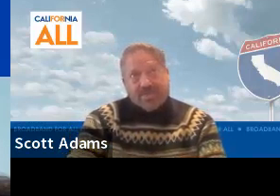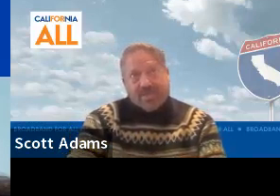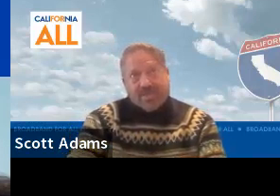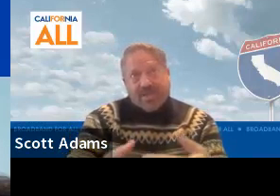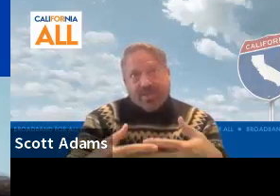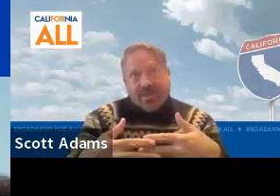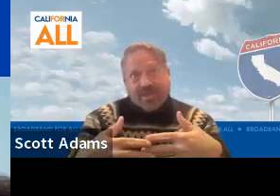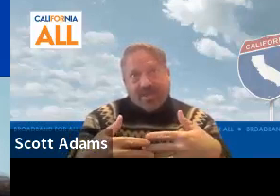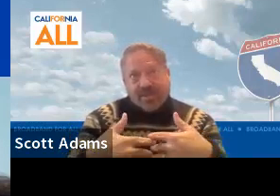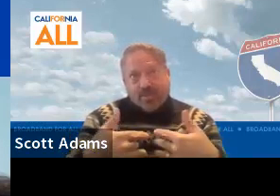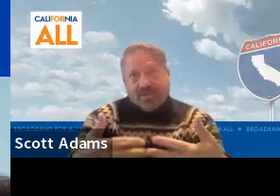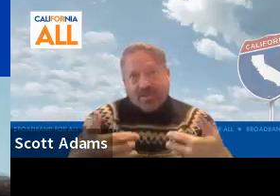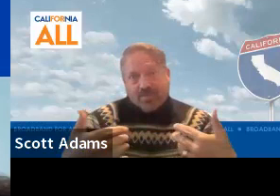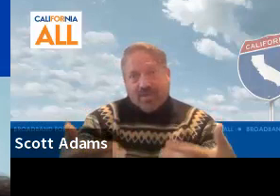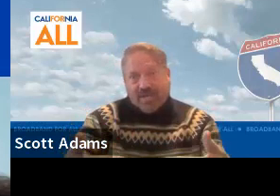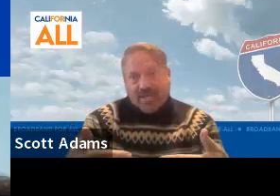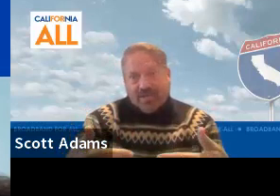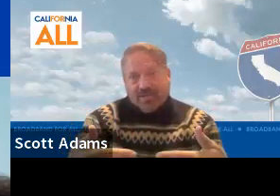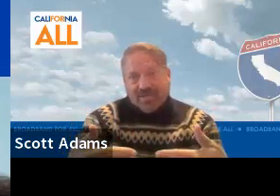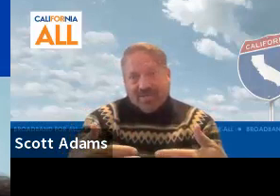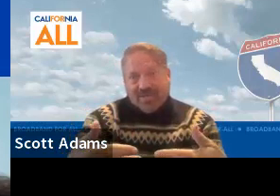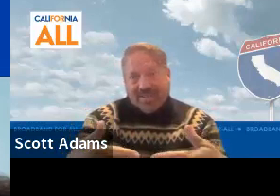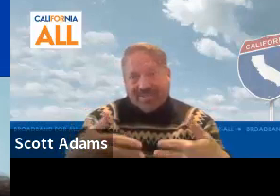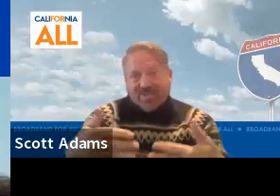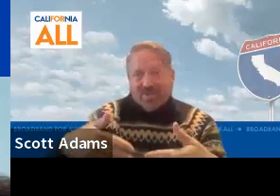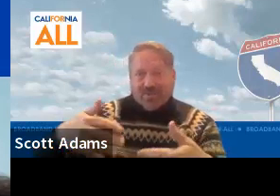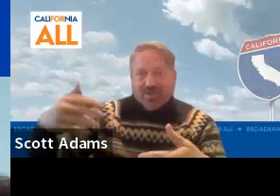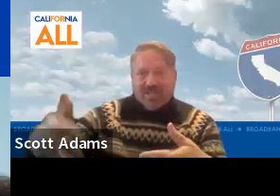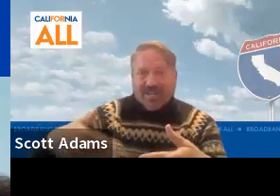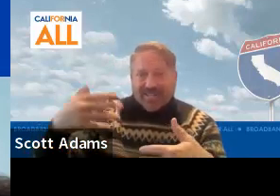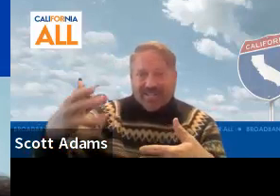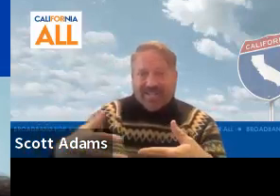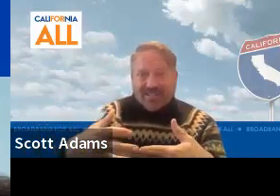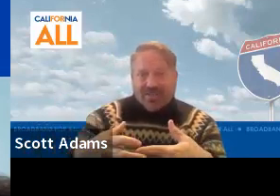Is that the apprenticeship trainees they like as they're matriculating and getting there